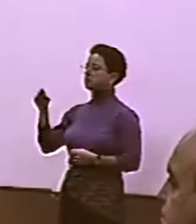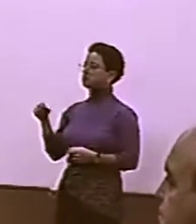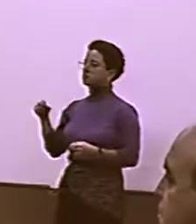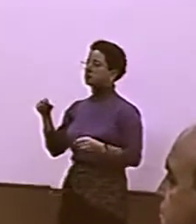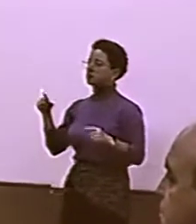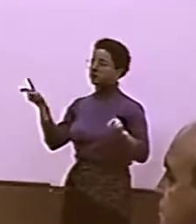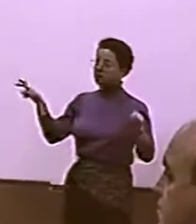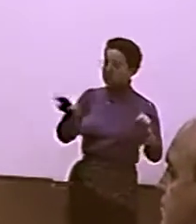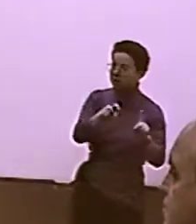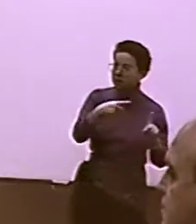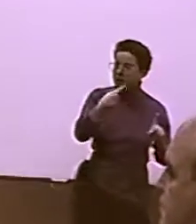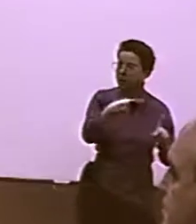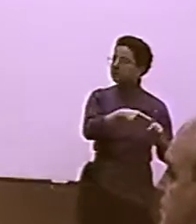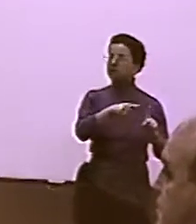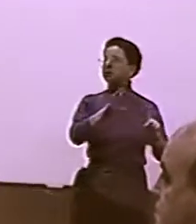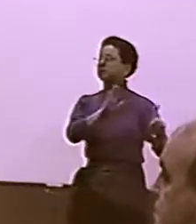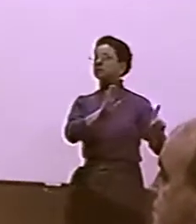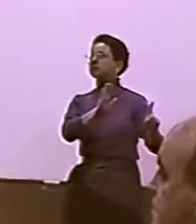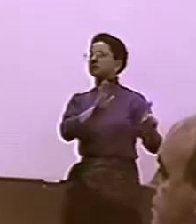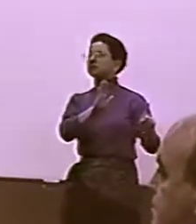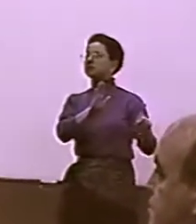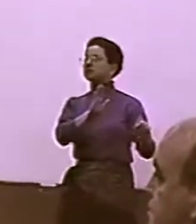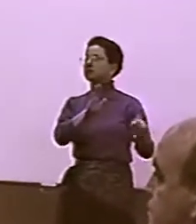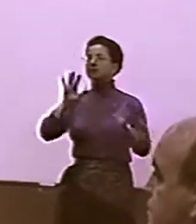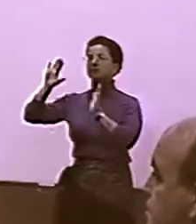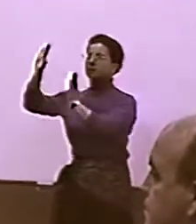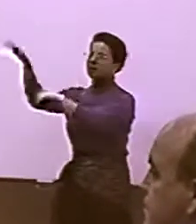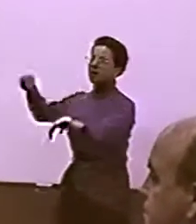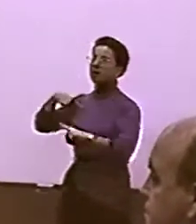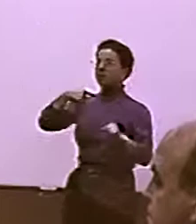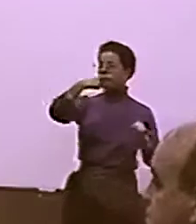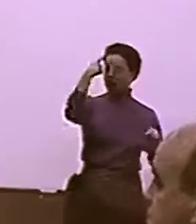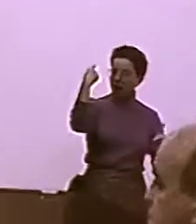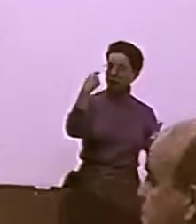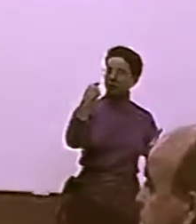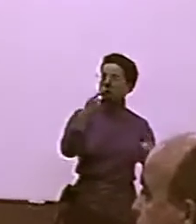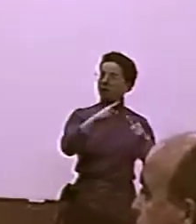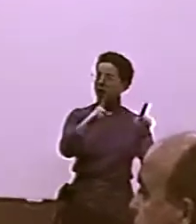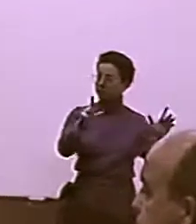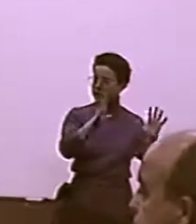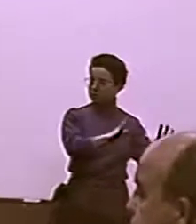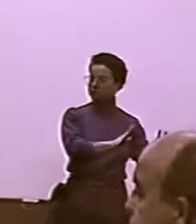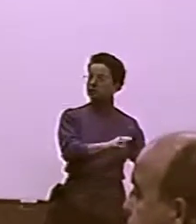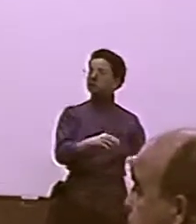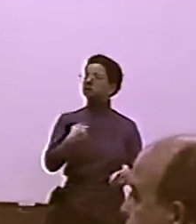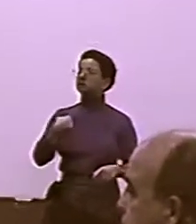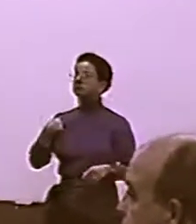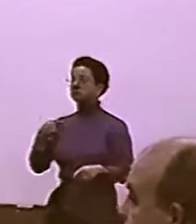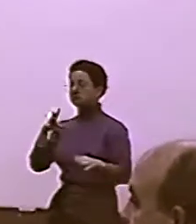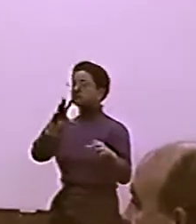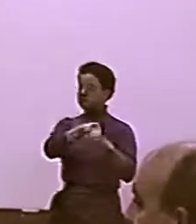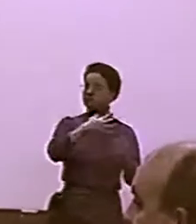BY THE DEAF PEOPLE IN THE COMMUNITY, BUT WE USE AMERICAN SIGN LANGUAGE... BUT WE THINK THAT LANGUAGE IS FROWNED UPON,